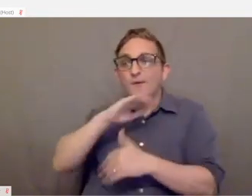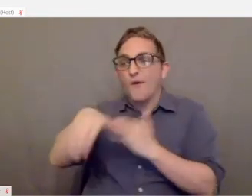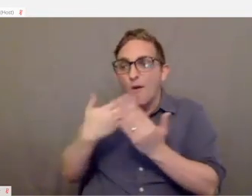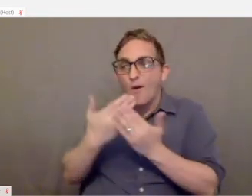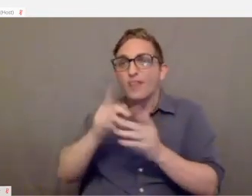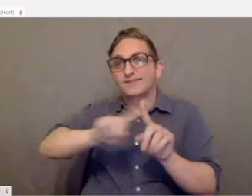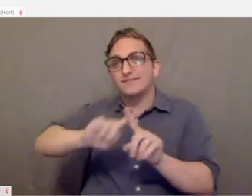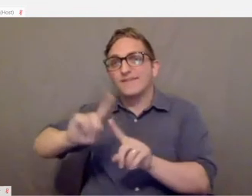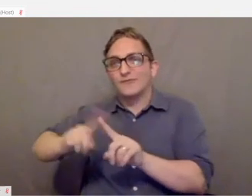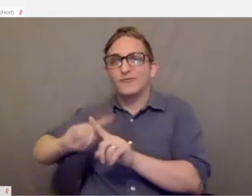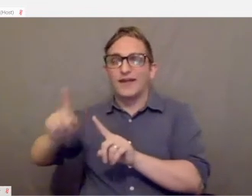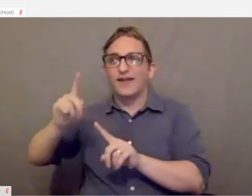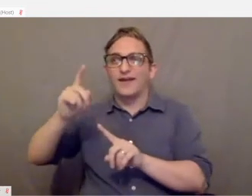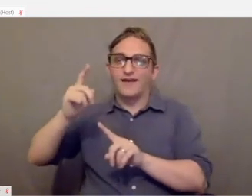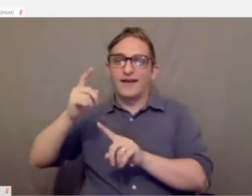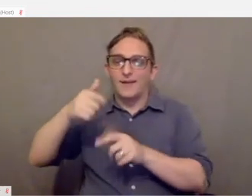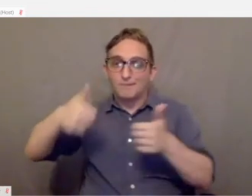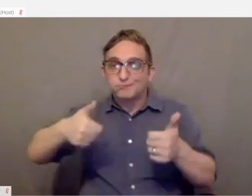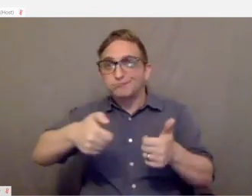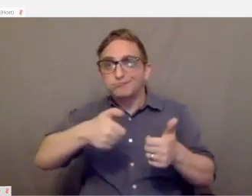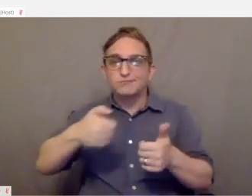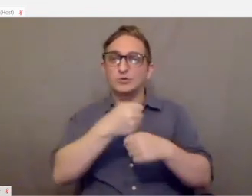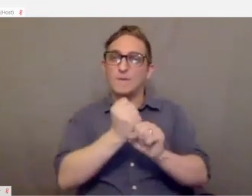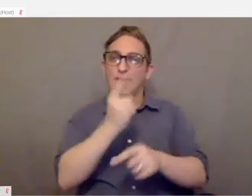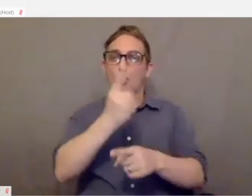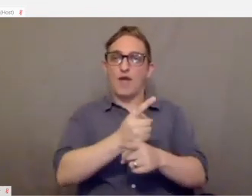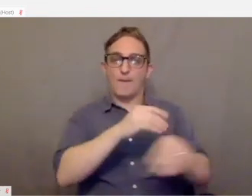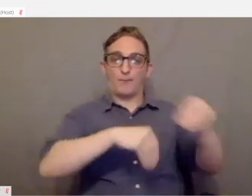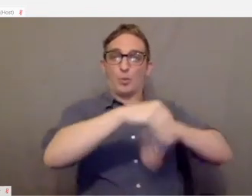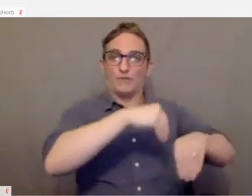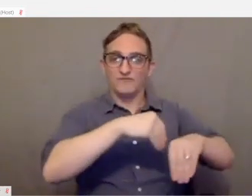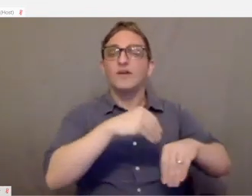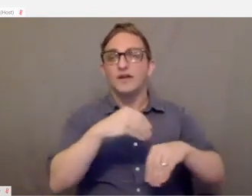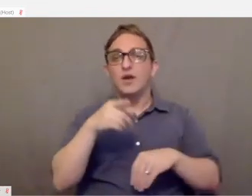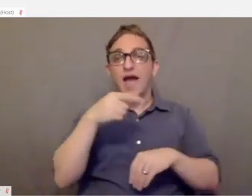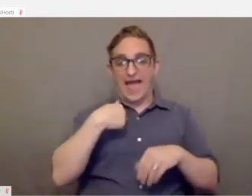So with the CronusMax plus I would be able to create a macro where it says when I hit